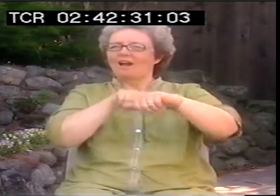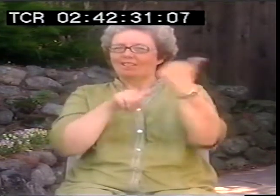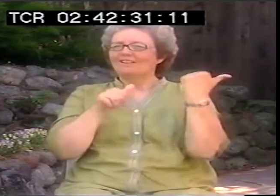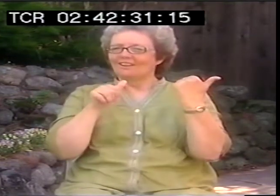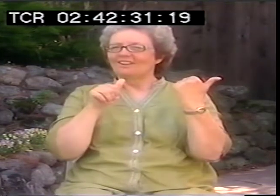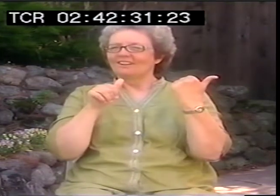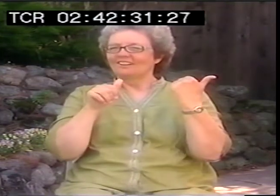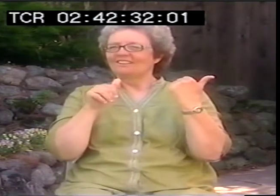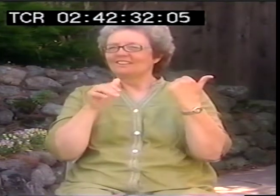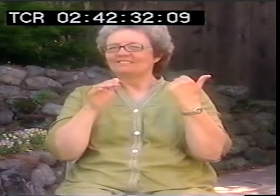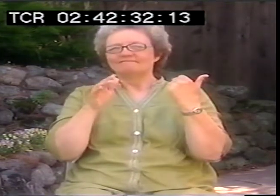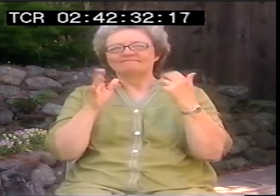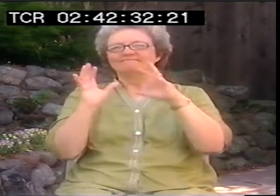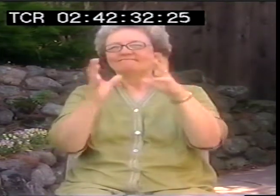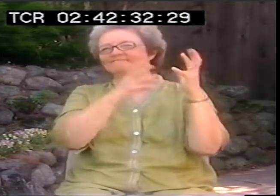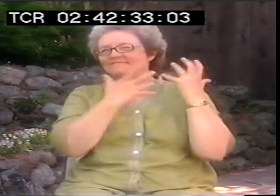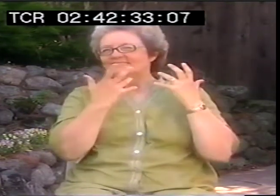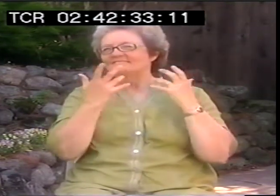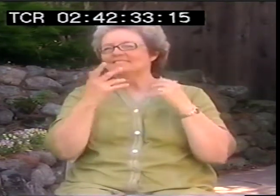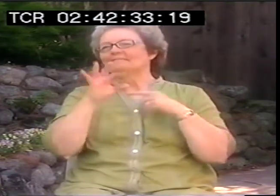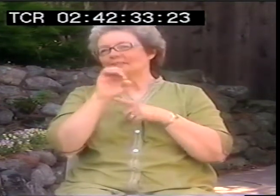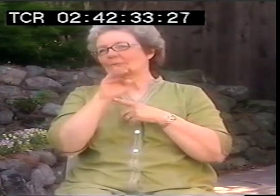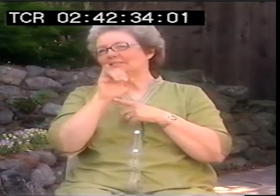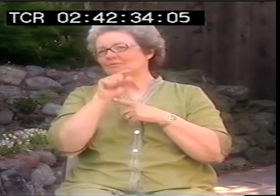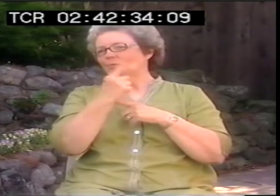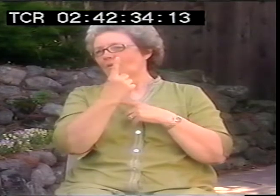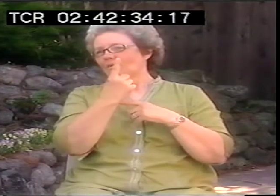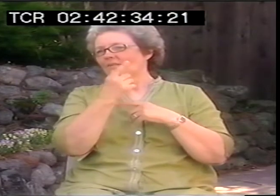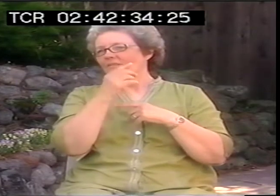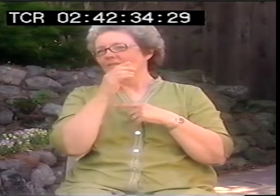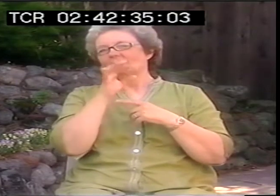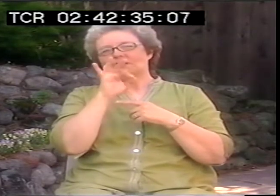And I do study other groups as well.